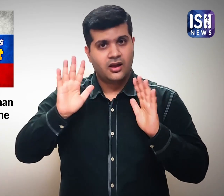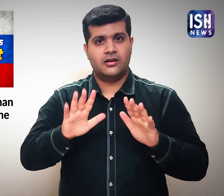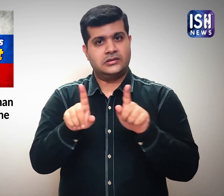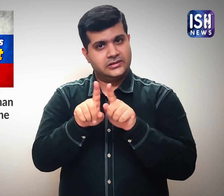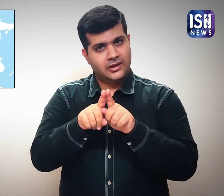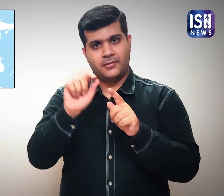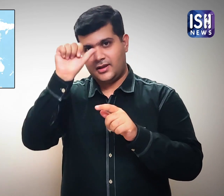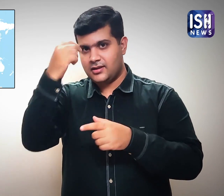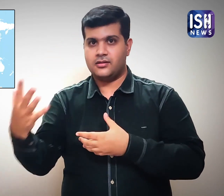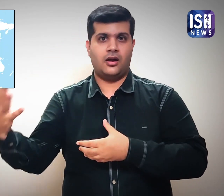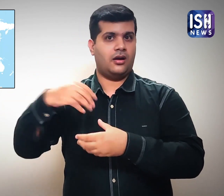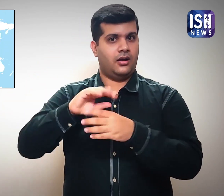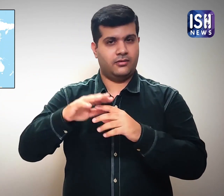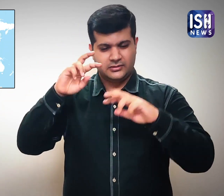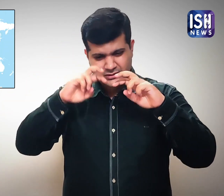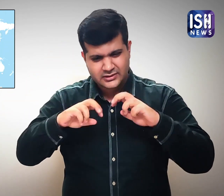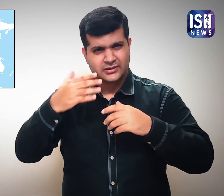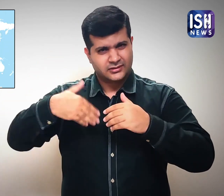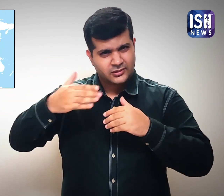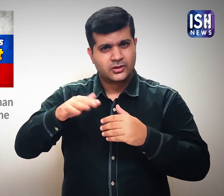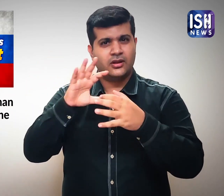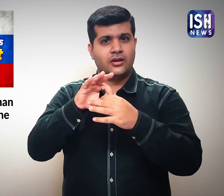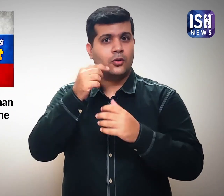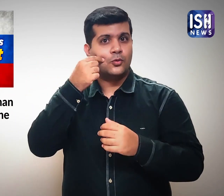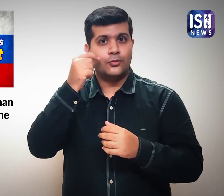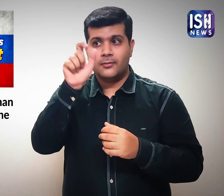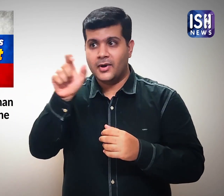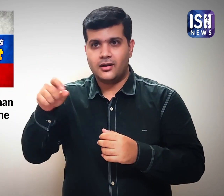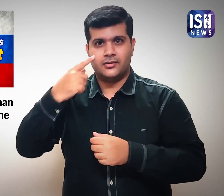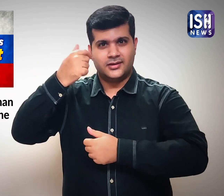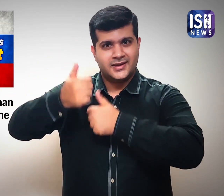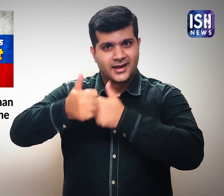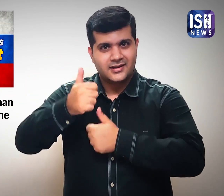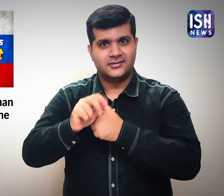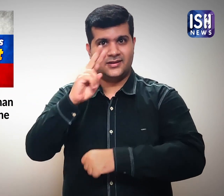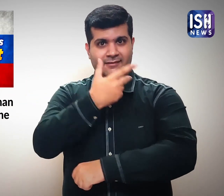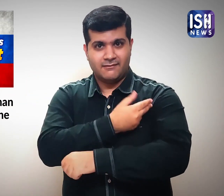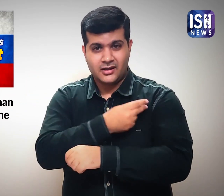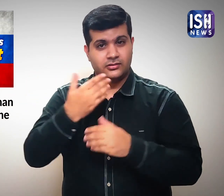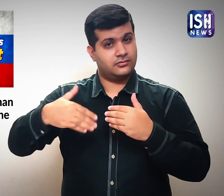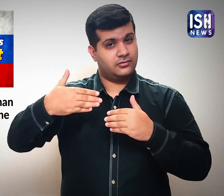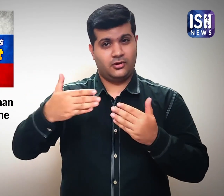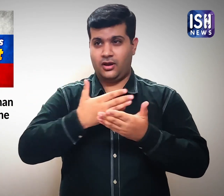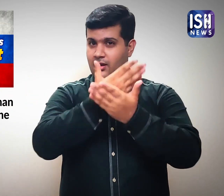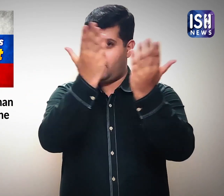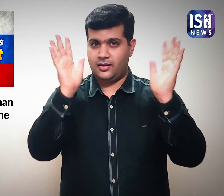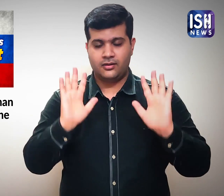Many countries, including India have started clinical testing of potential vaccines on humans.